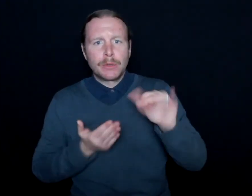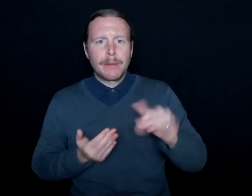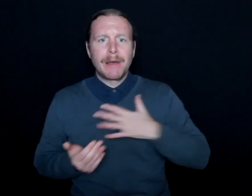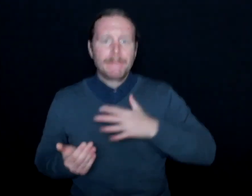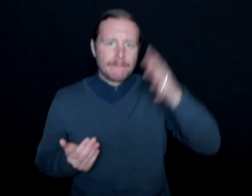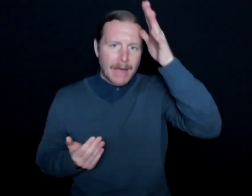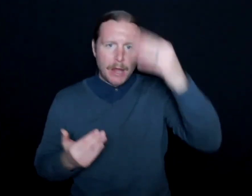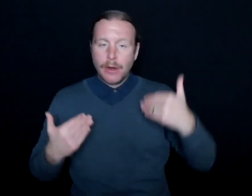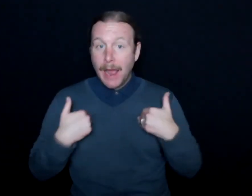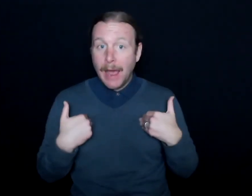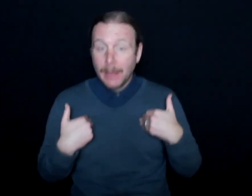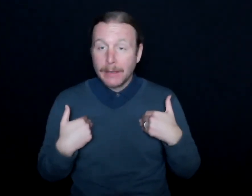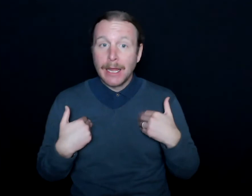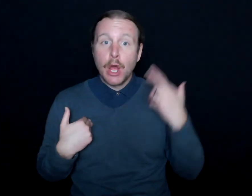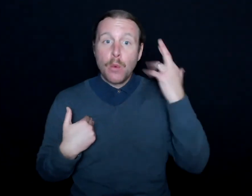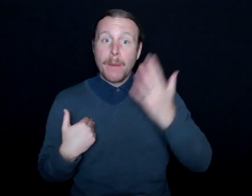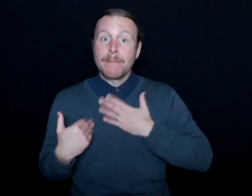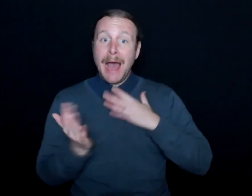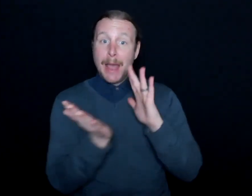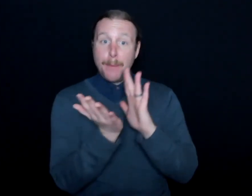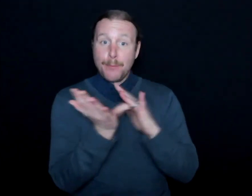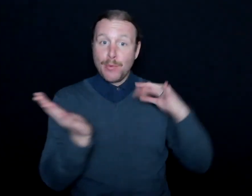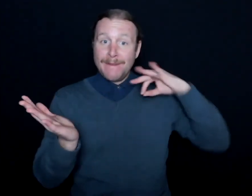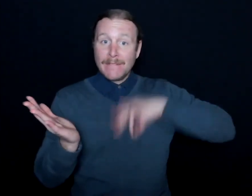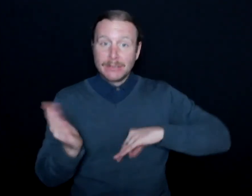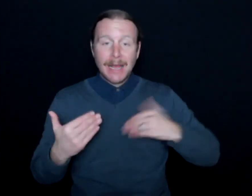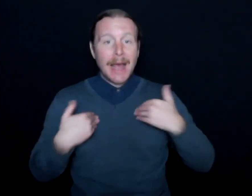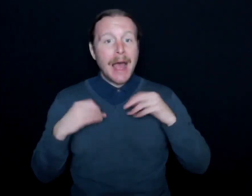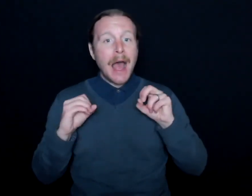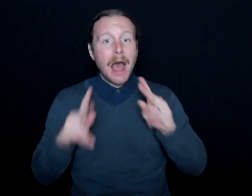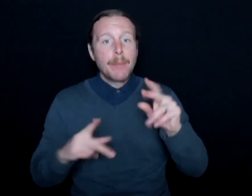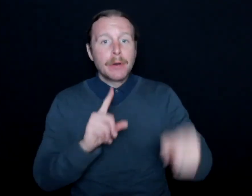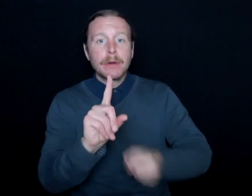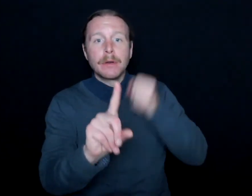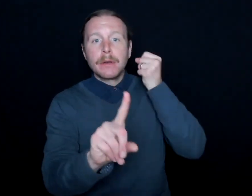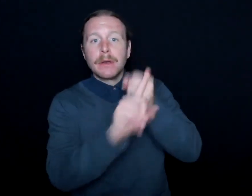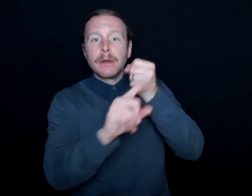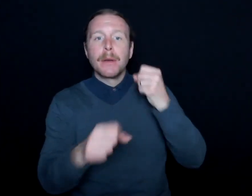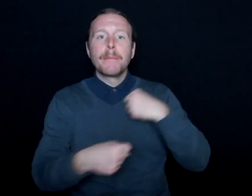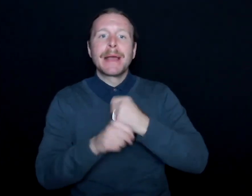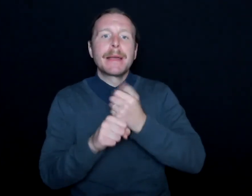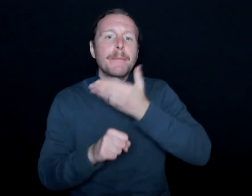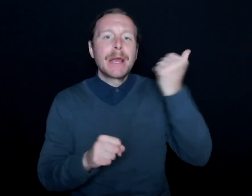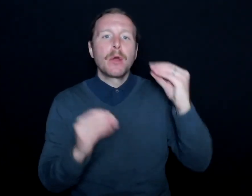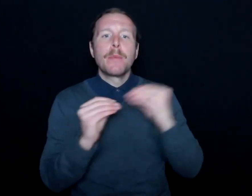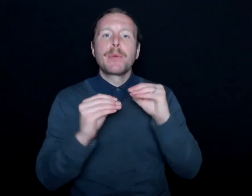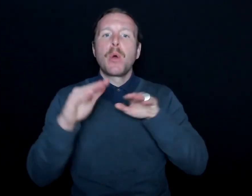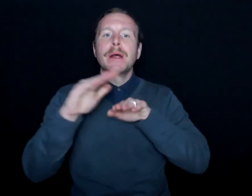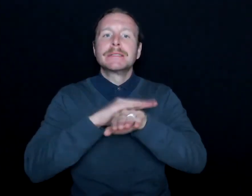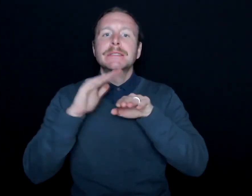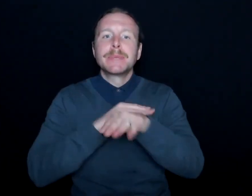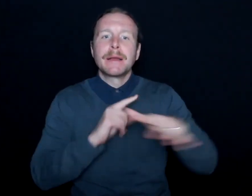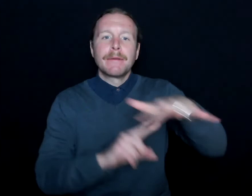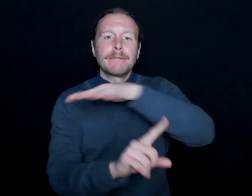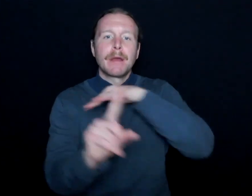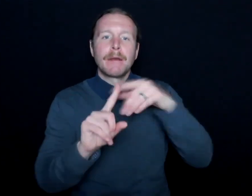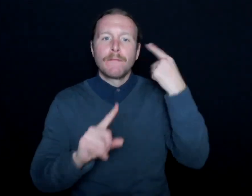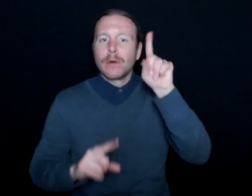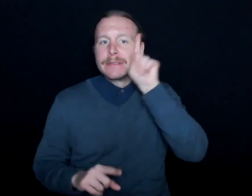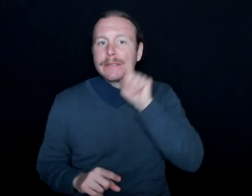and realizing that my privilege has an opportunity to make it a better and more accessible environment for deaf and hard of hearing individuals.